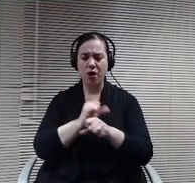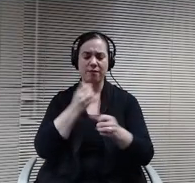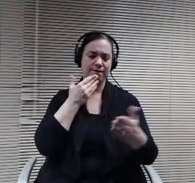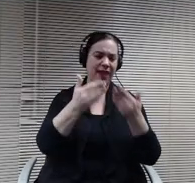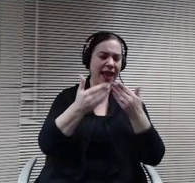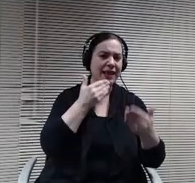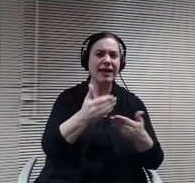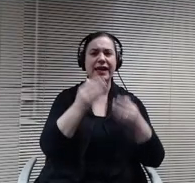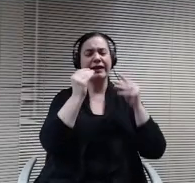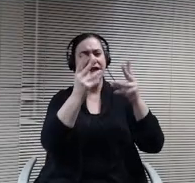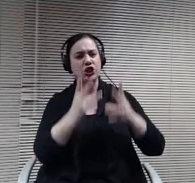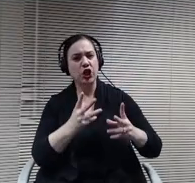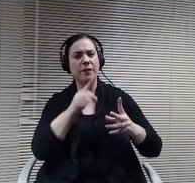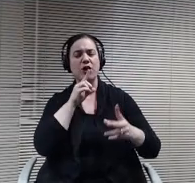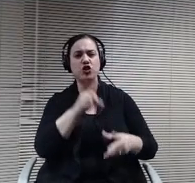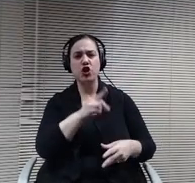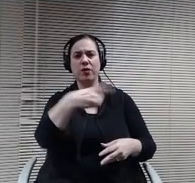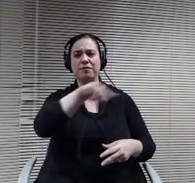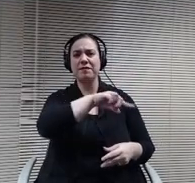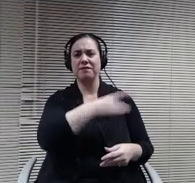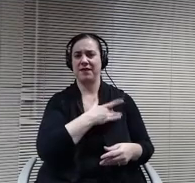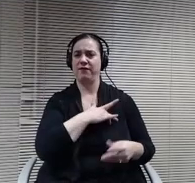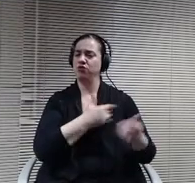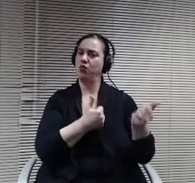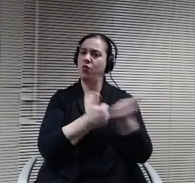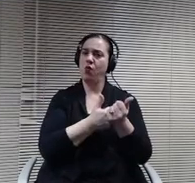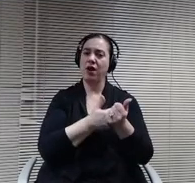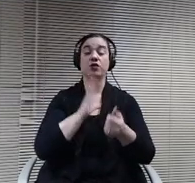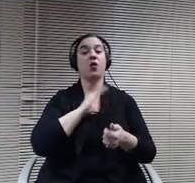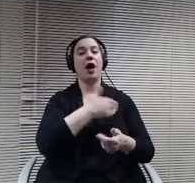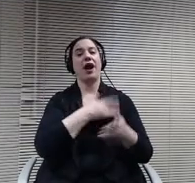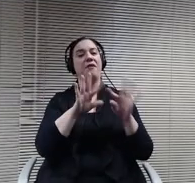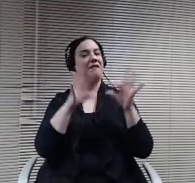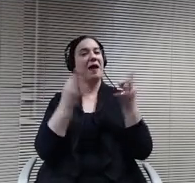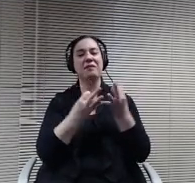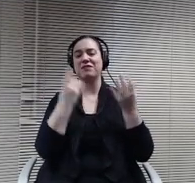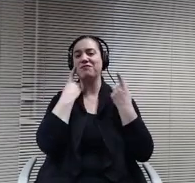just can't say enough about our families and the success that they brought to our building.